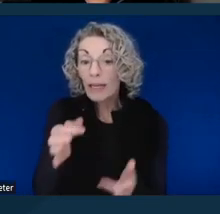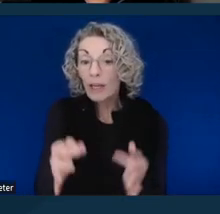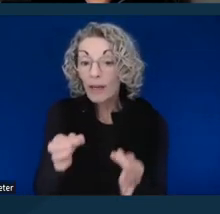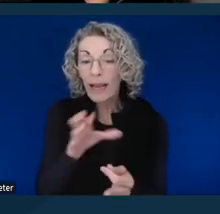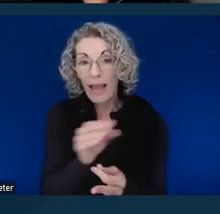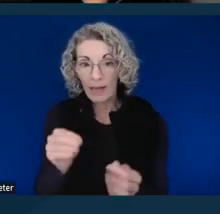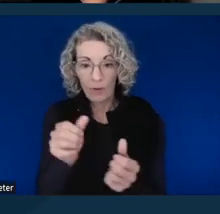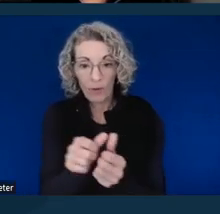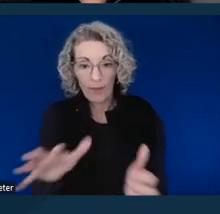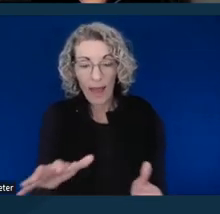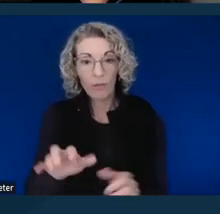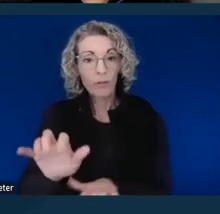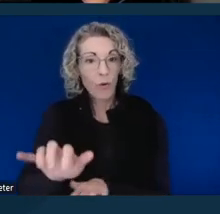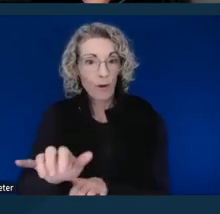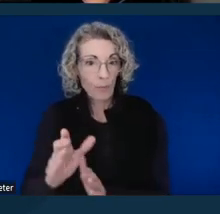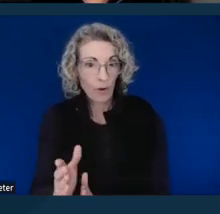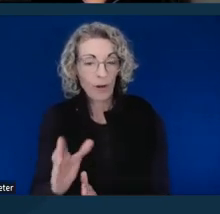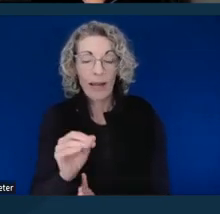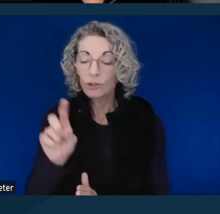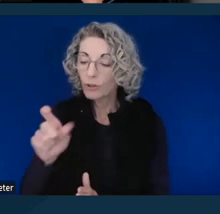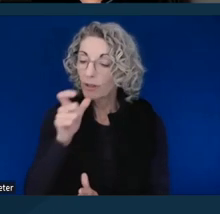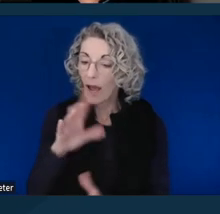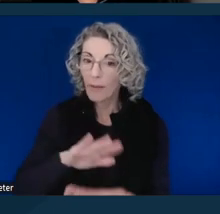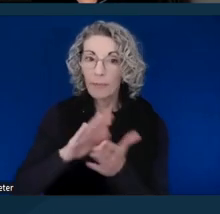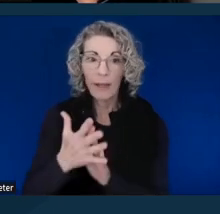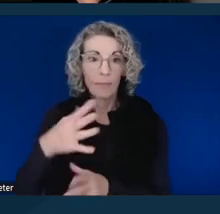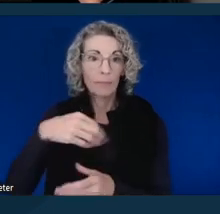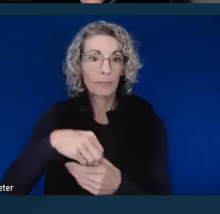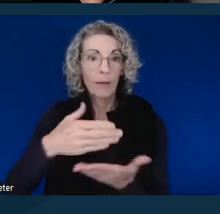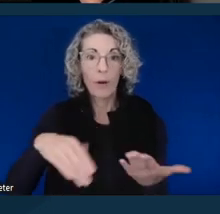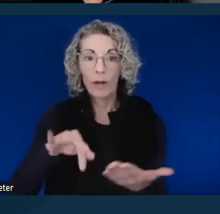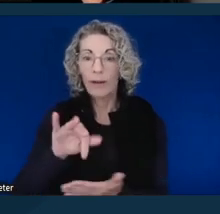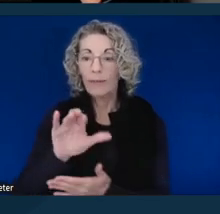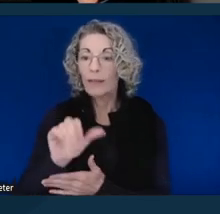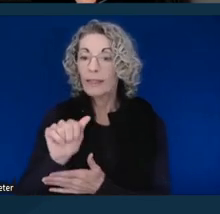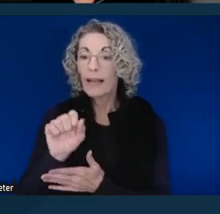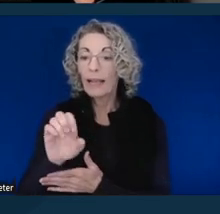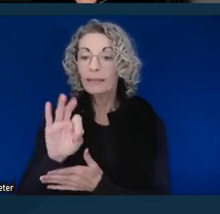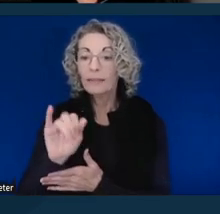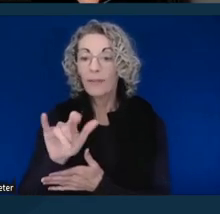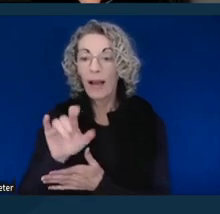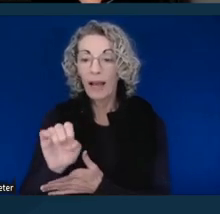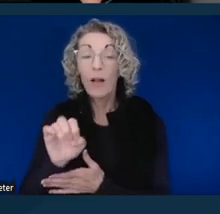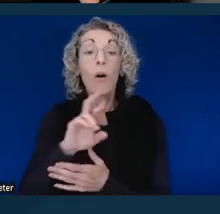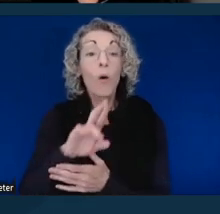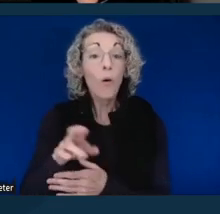and it's not supposed to be made part of the case file. The court can also kick the question to the ADA coordinator